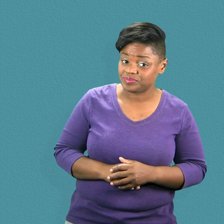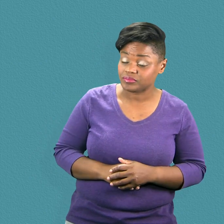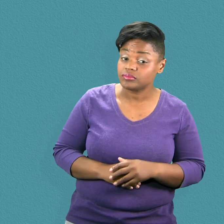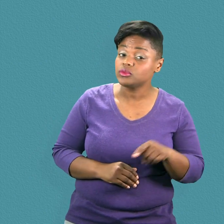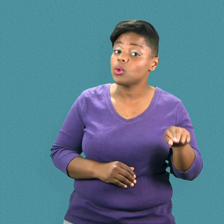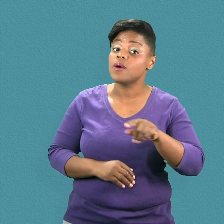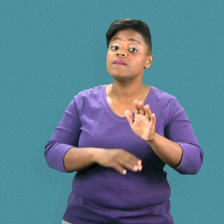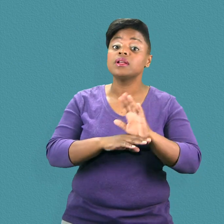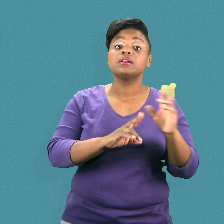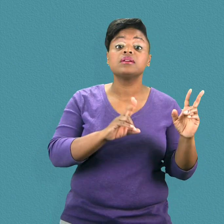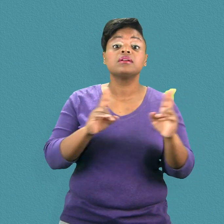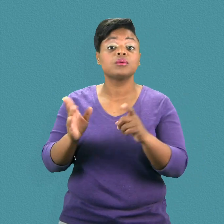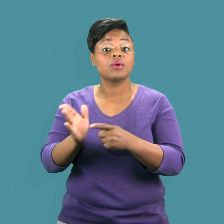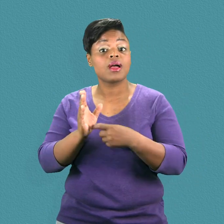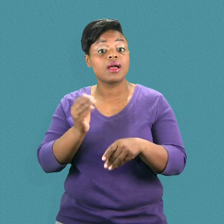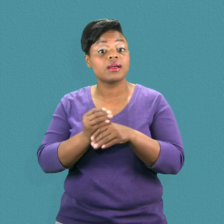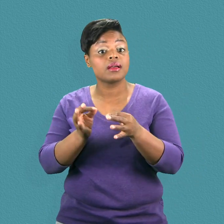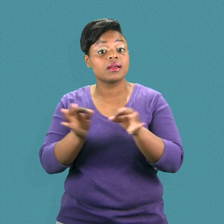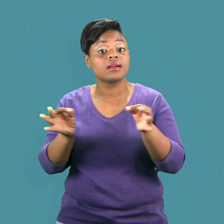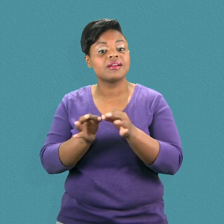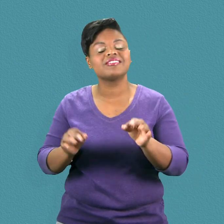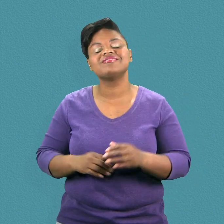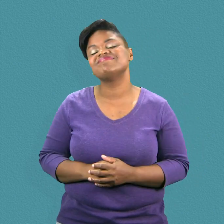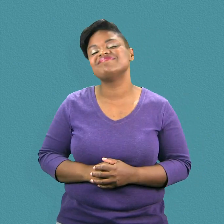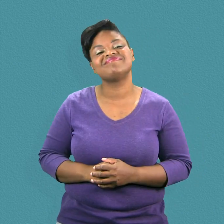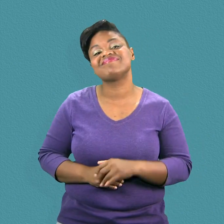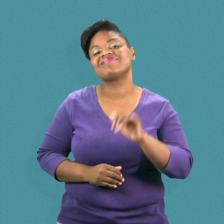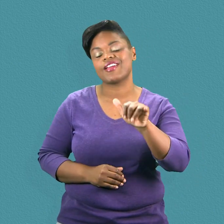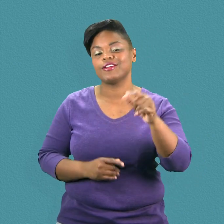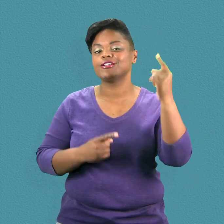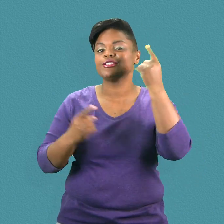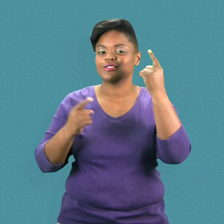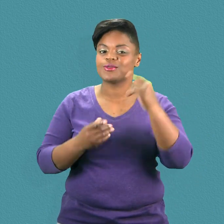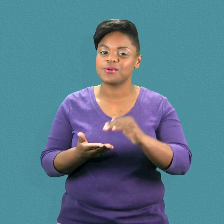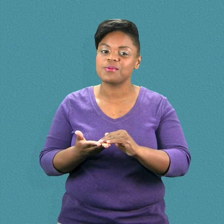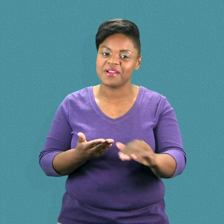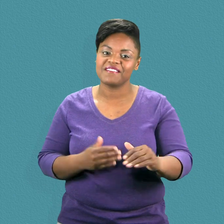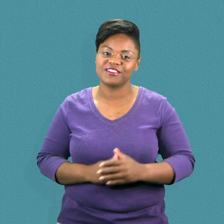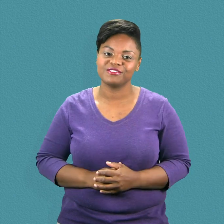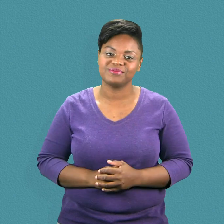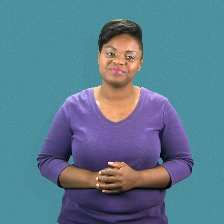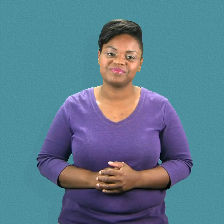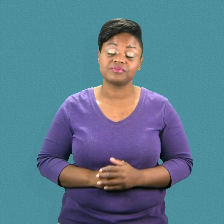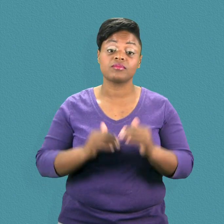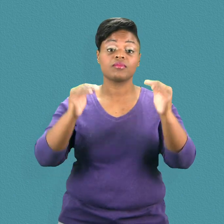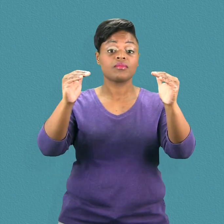television with captions.